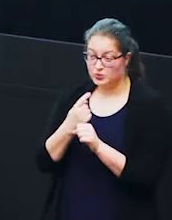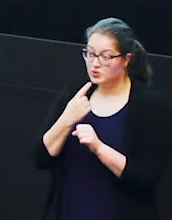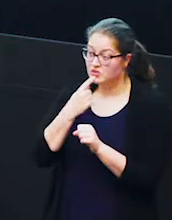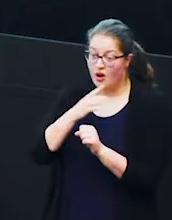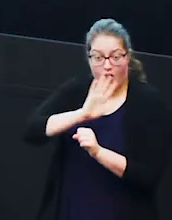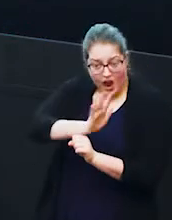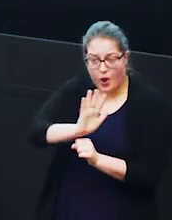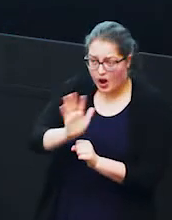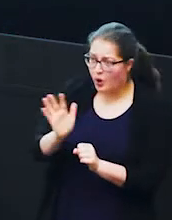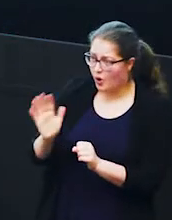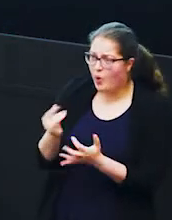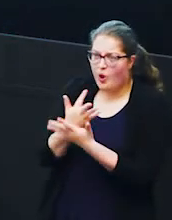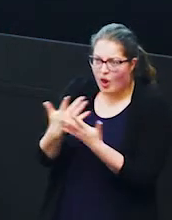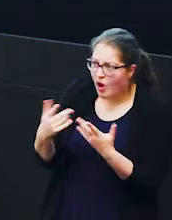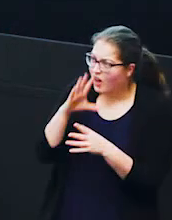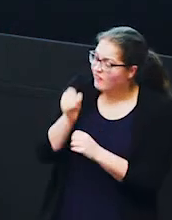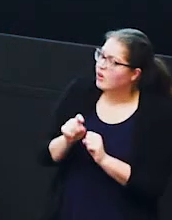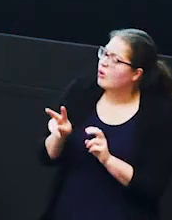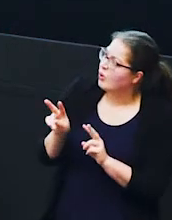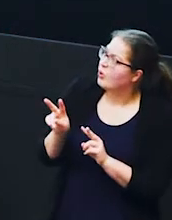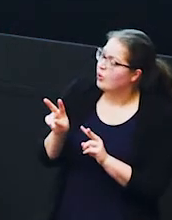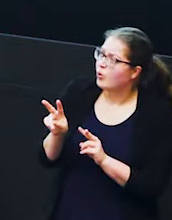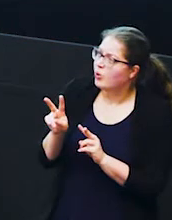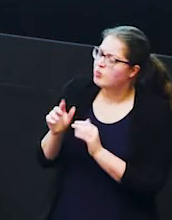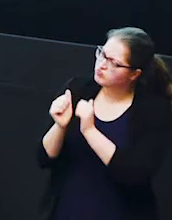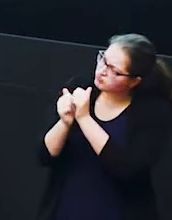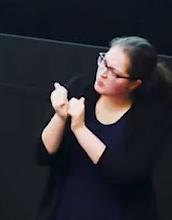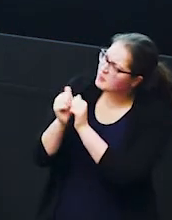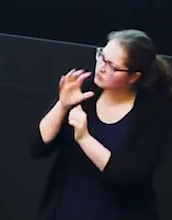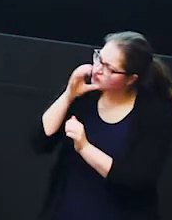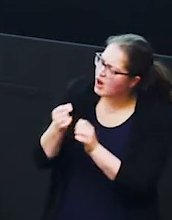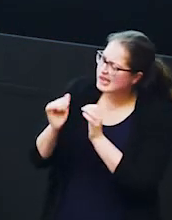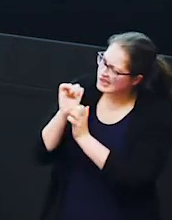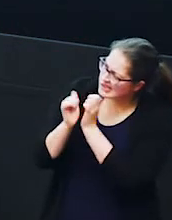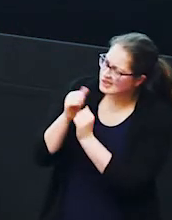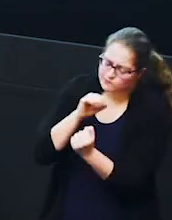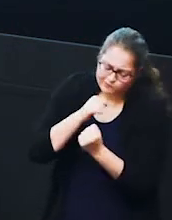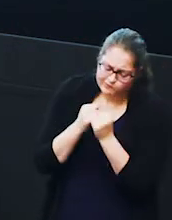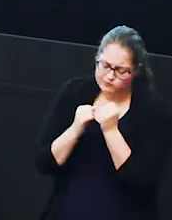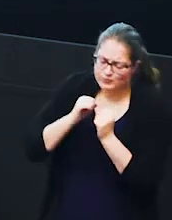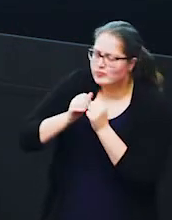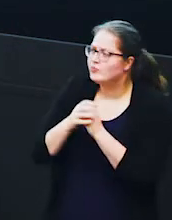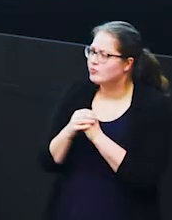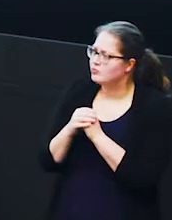elephants okay she was rubbing her trunk and her body against lots of others and doing lots of